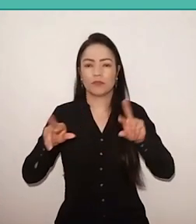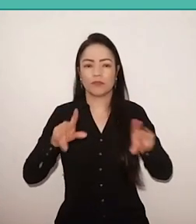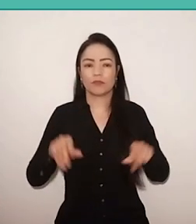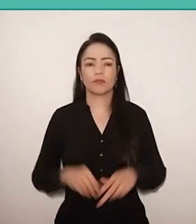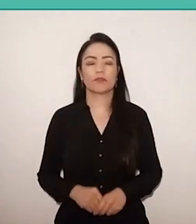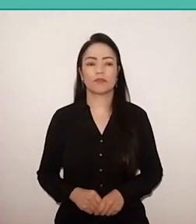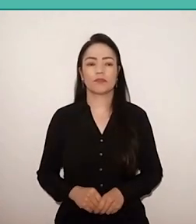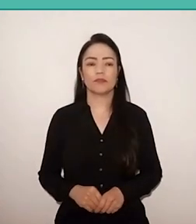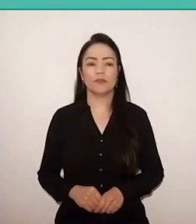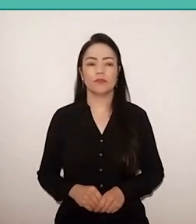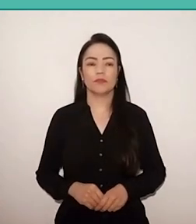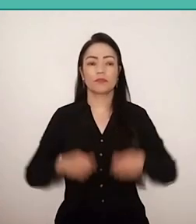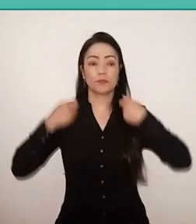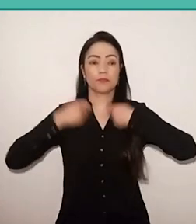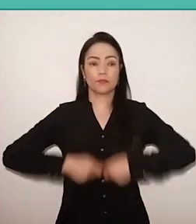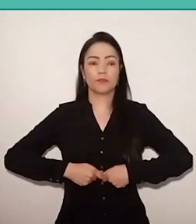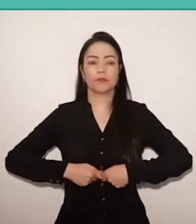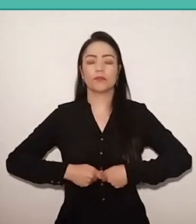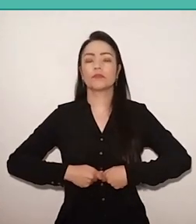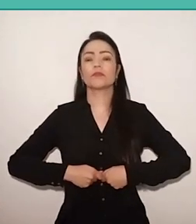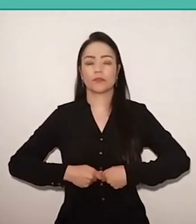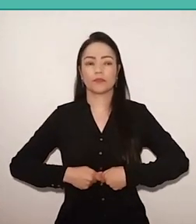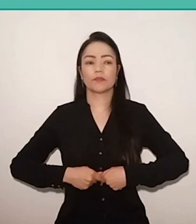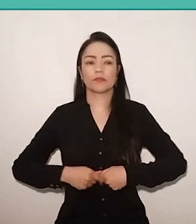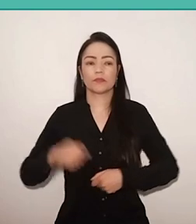I'm wearing a shirt… I think it's blue,